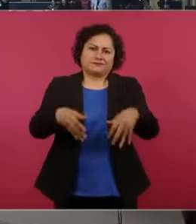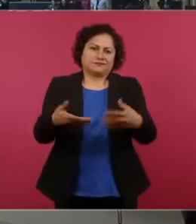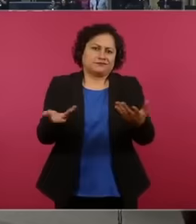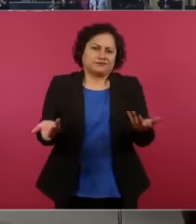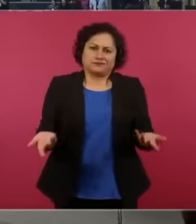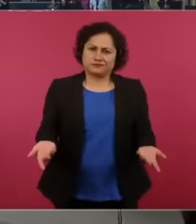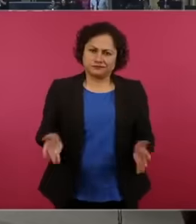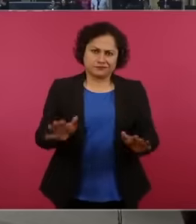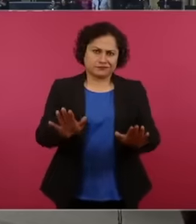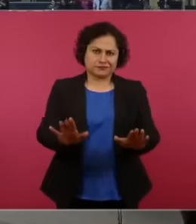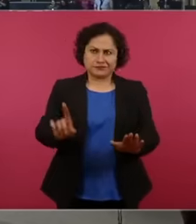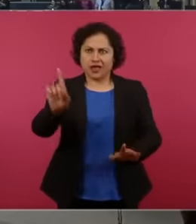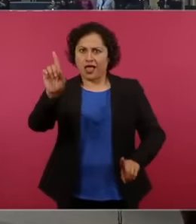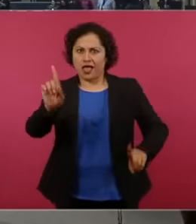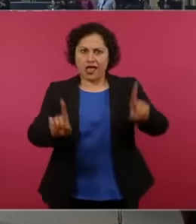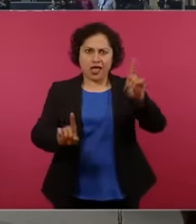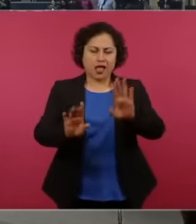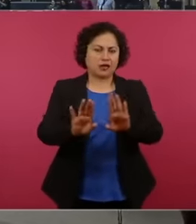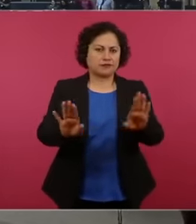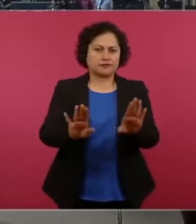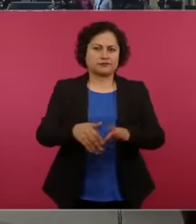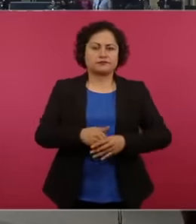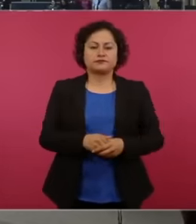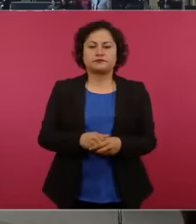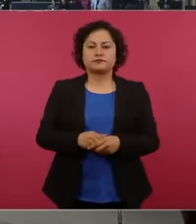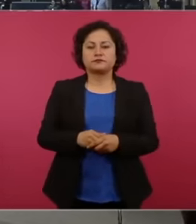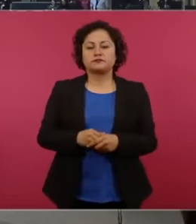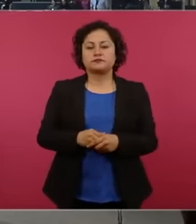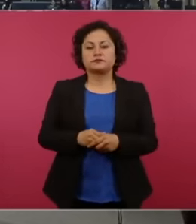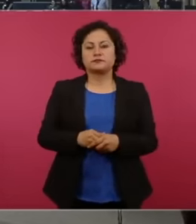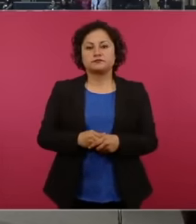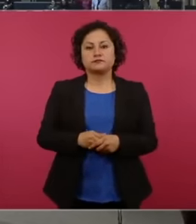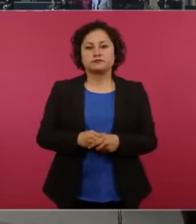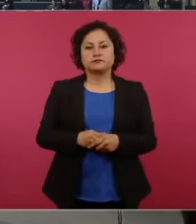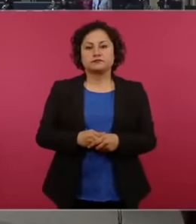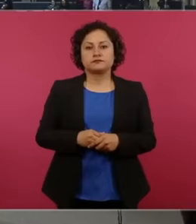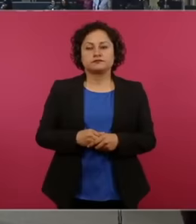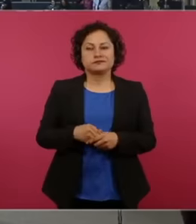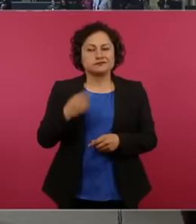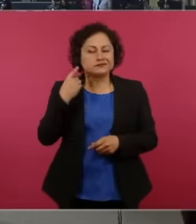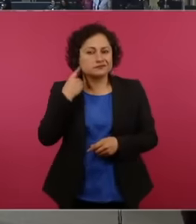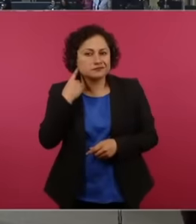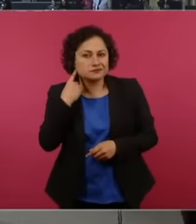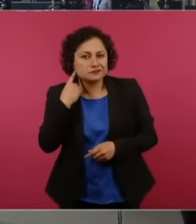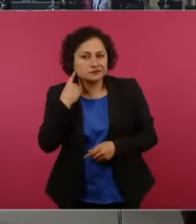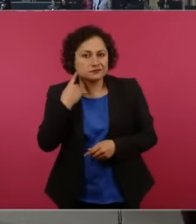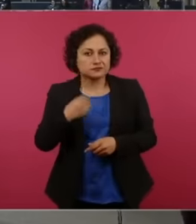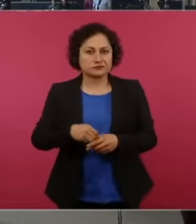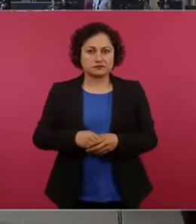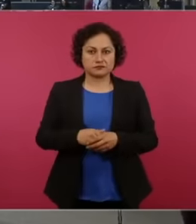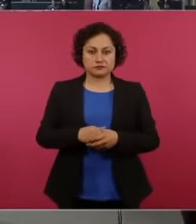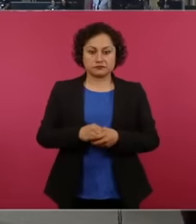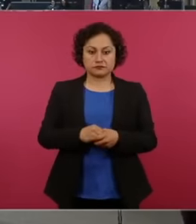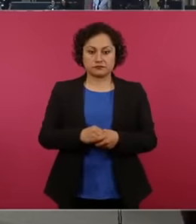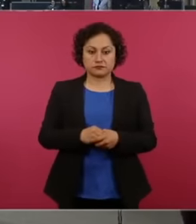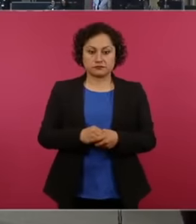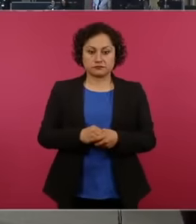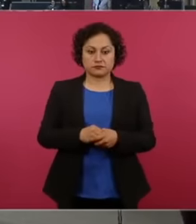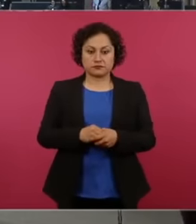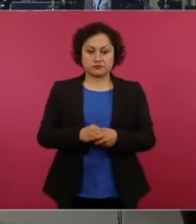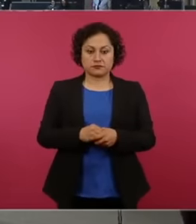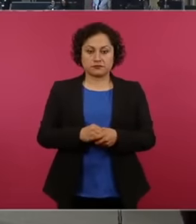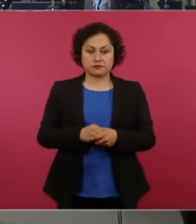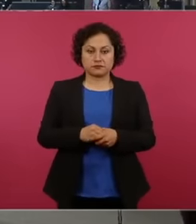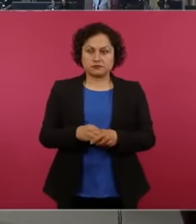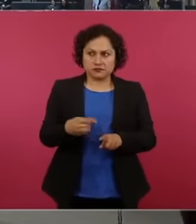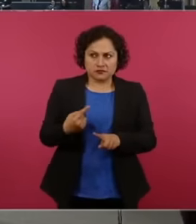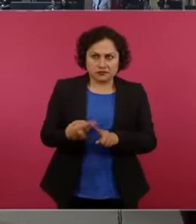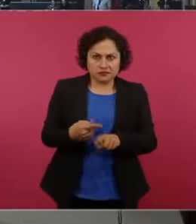start are they sanctioning the journalists who is what? I